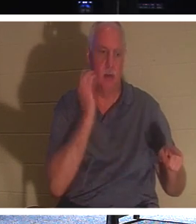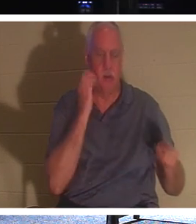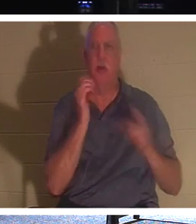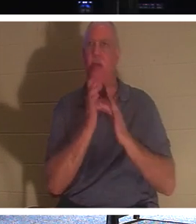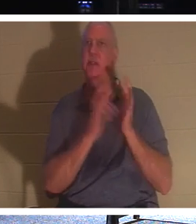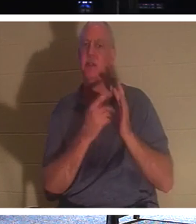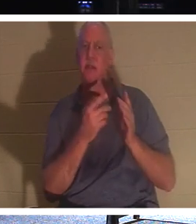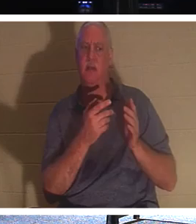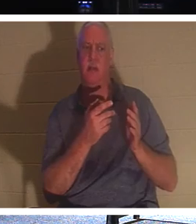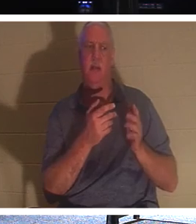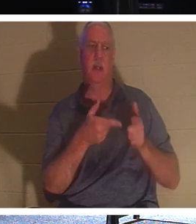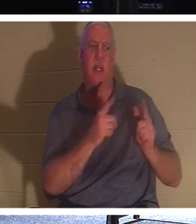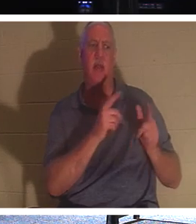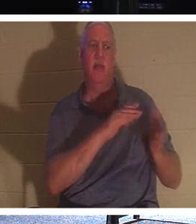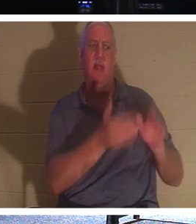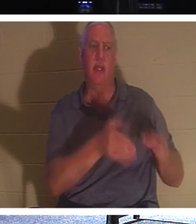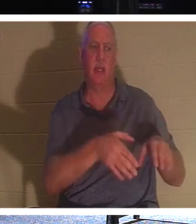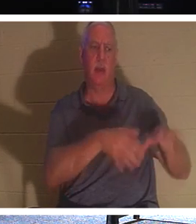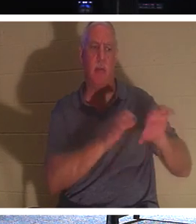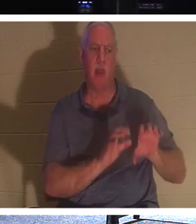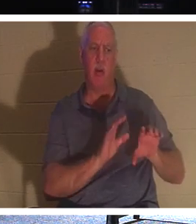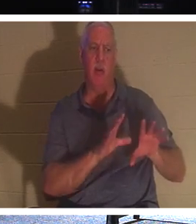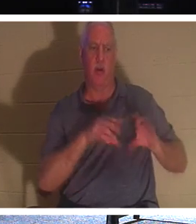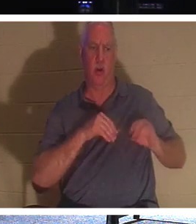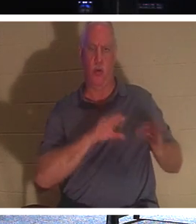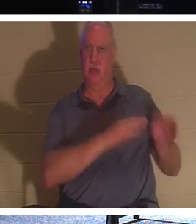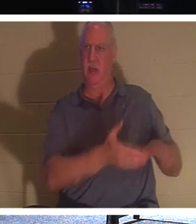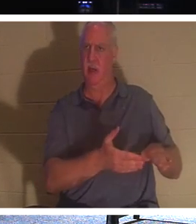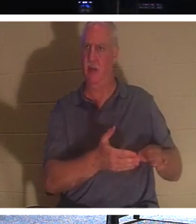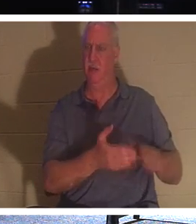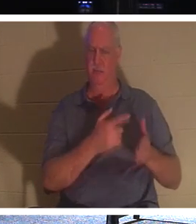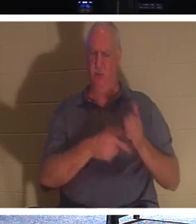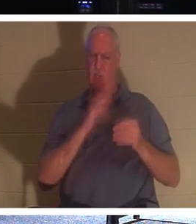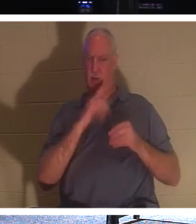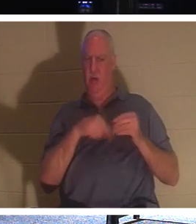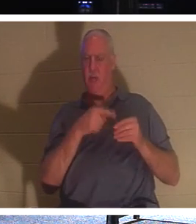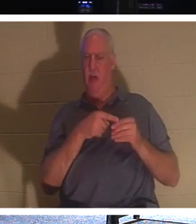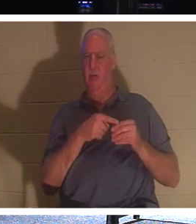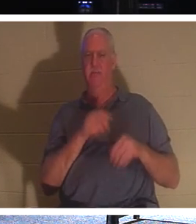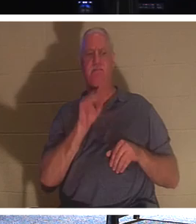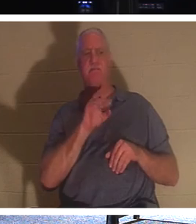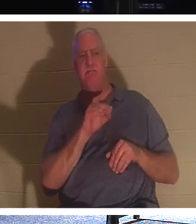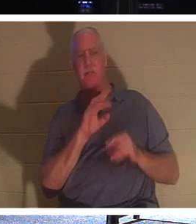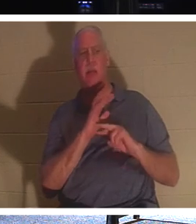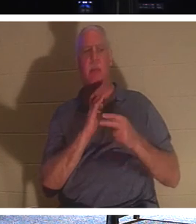bury dead people? What's He talking about? He's saying that look, what's really needed